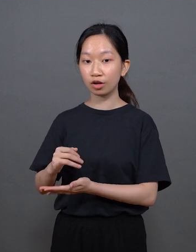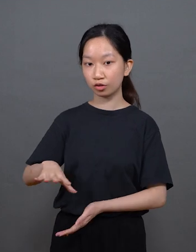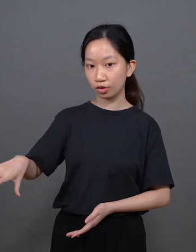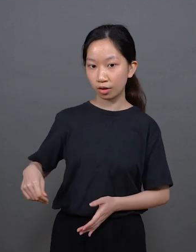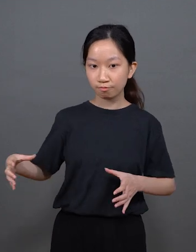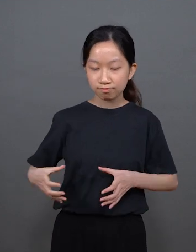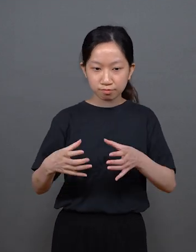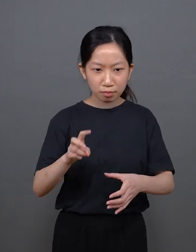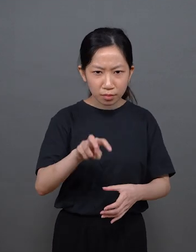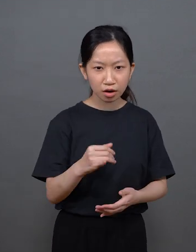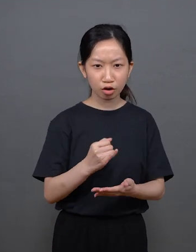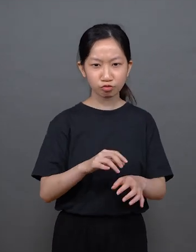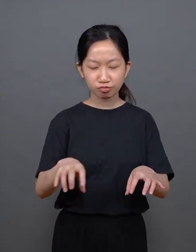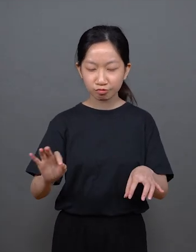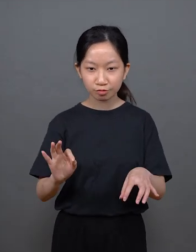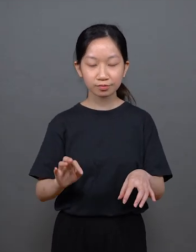we can organise some ourselves